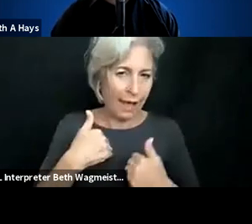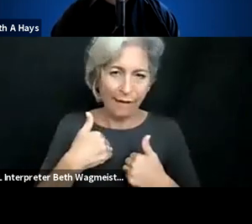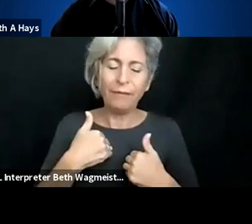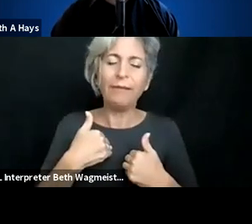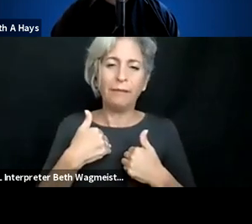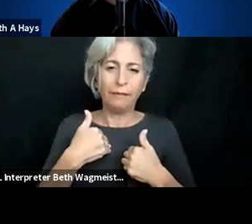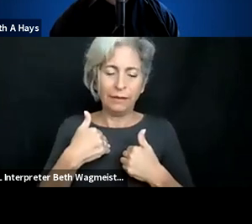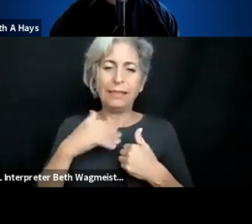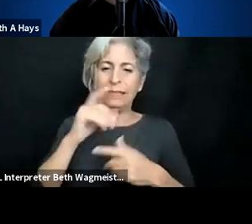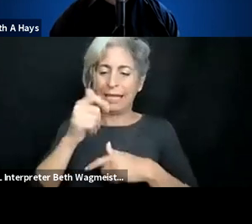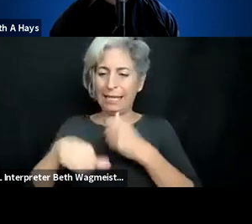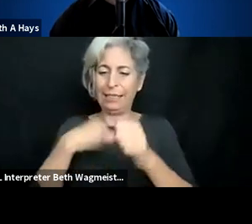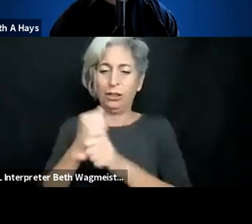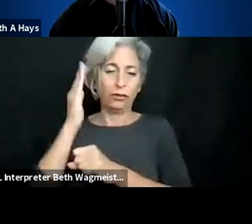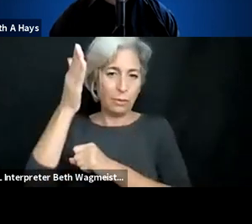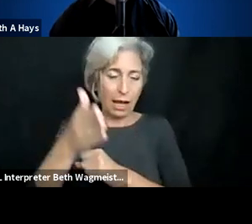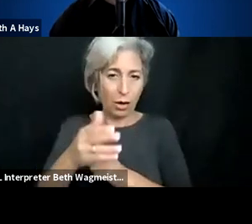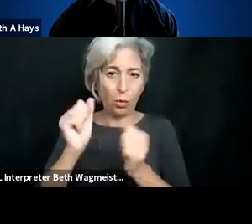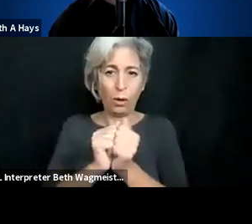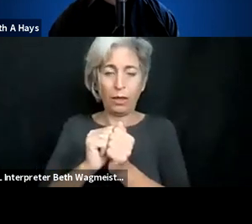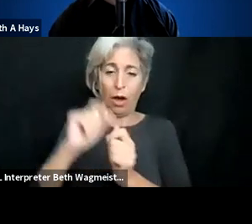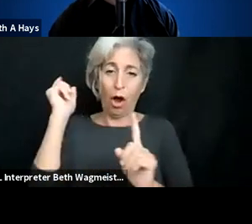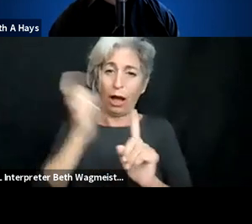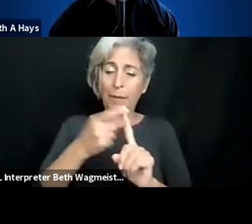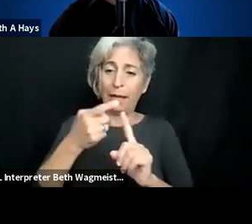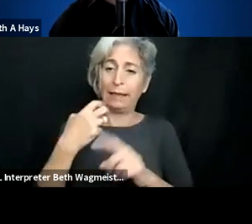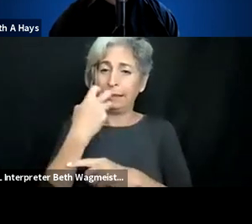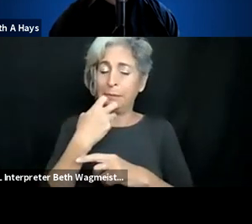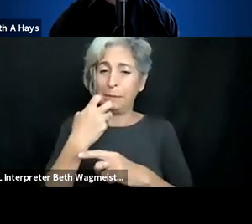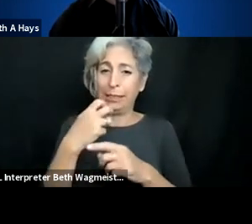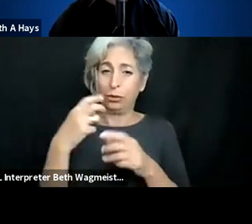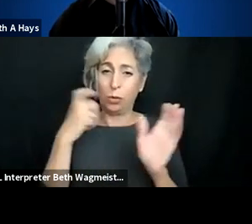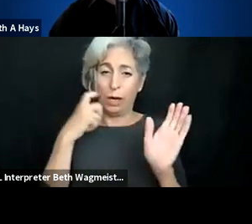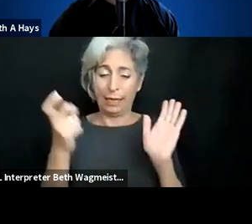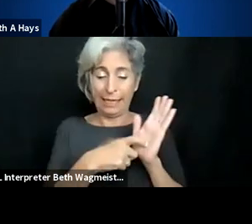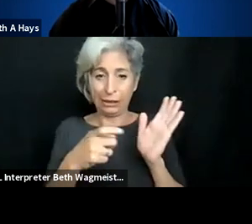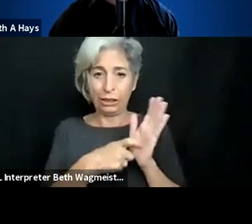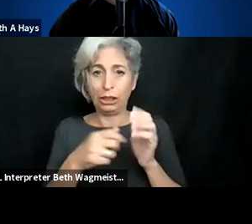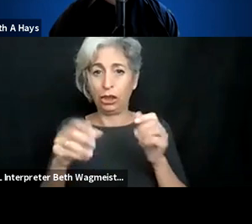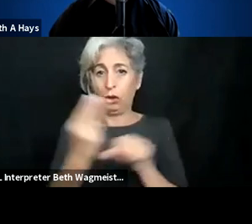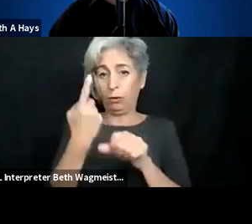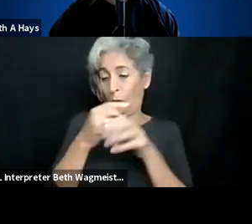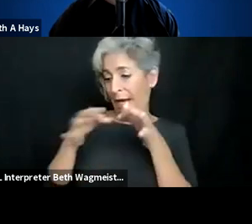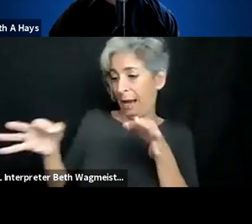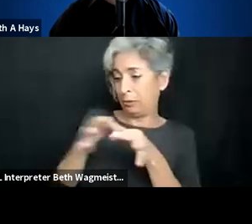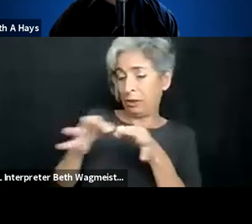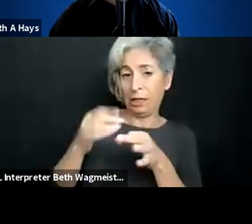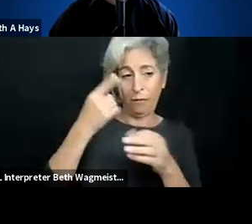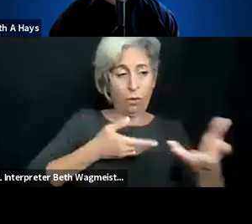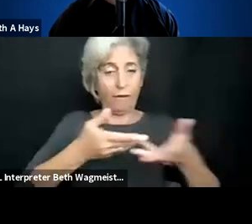think artificial intelligence and machine learning will have a big impact,